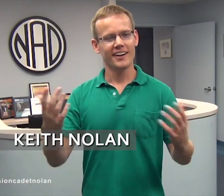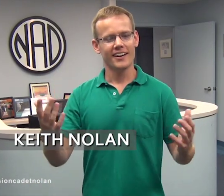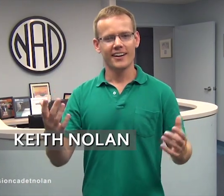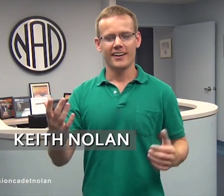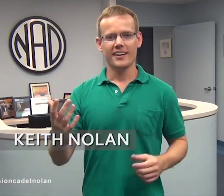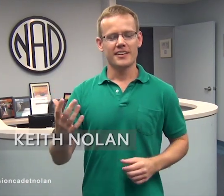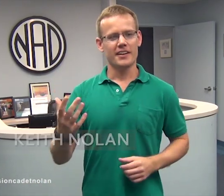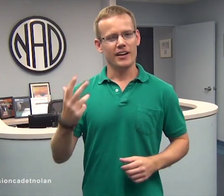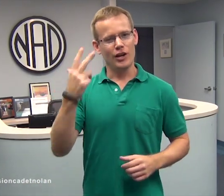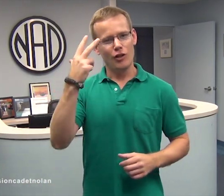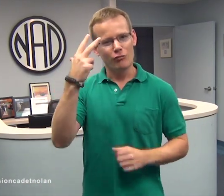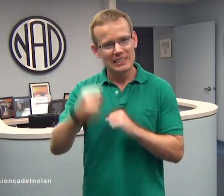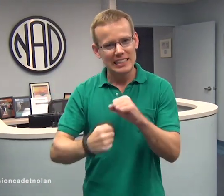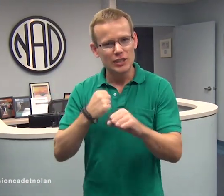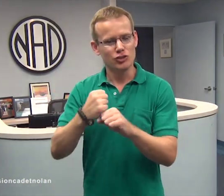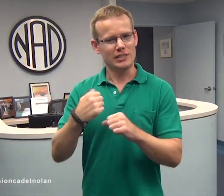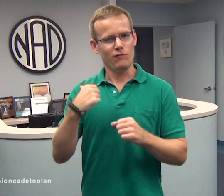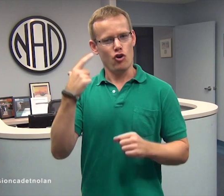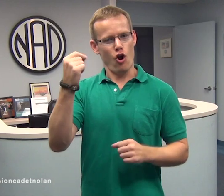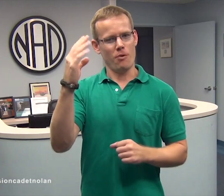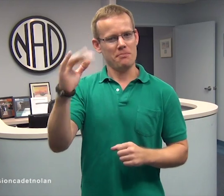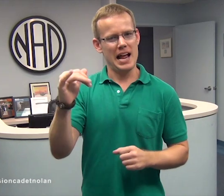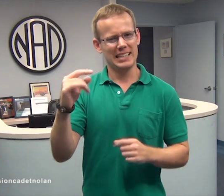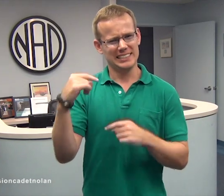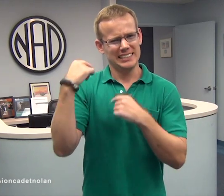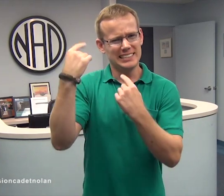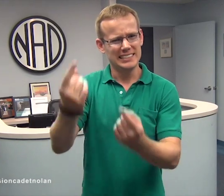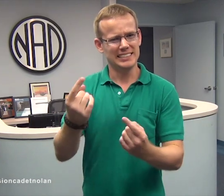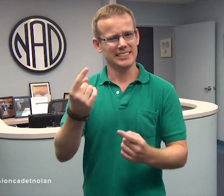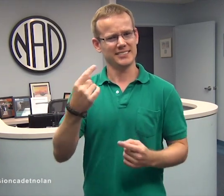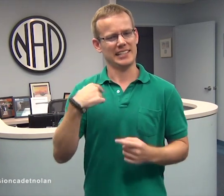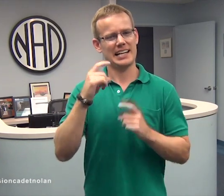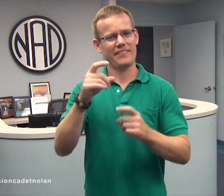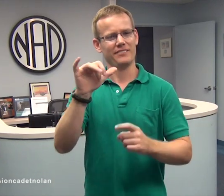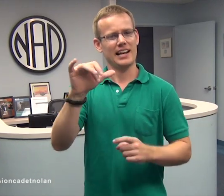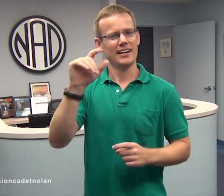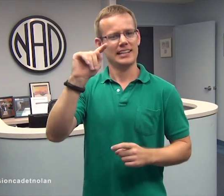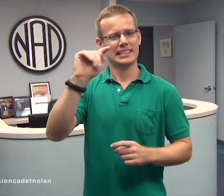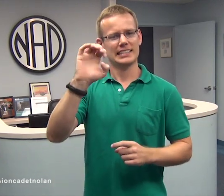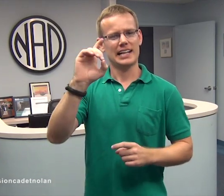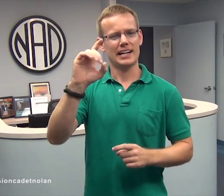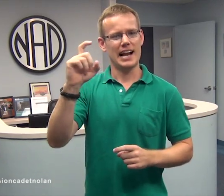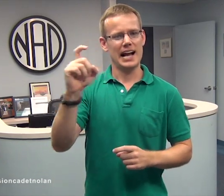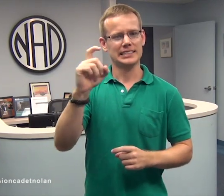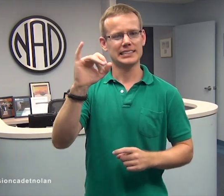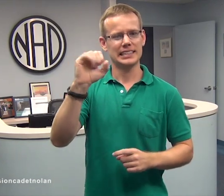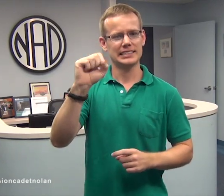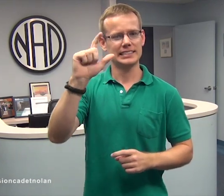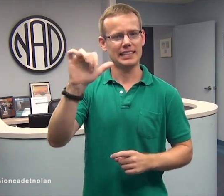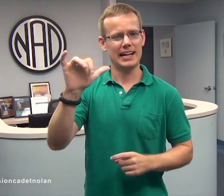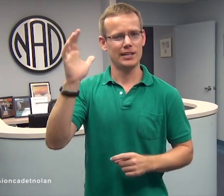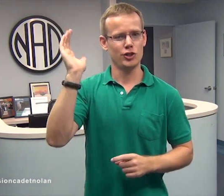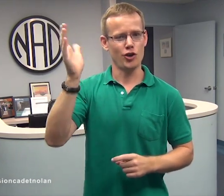It is hard to believe that more than three years has gone by since I gave the TEDxIslay talk.